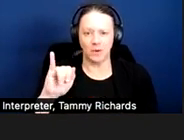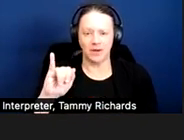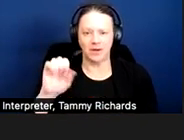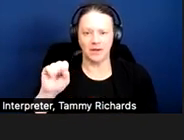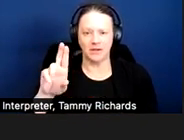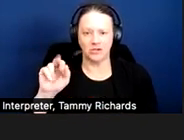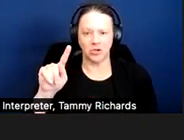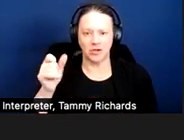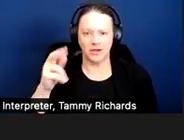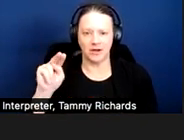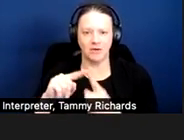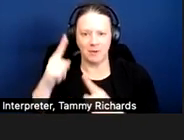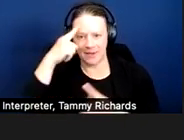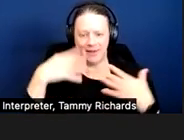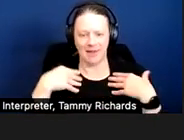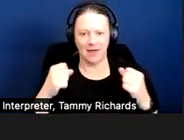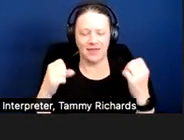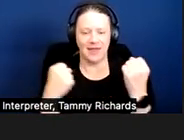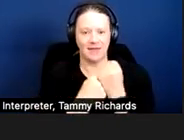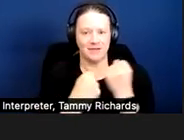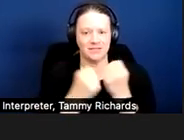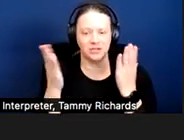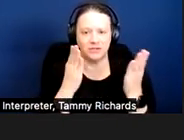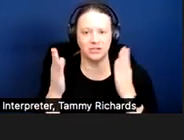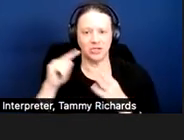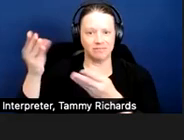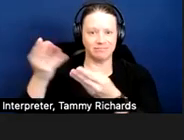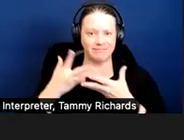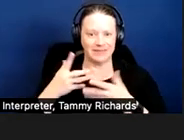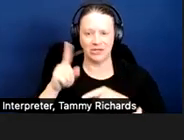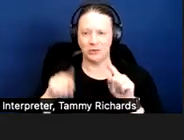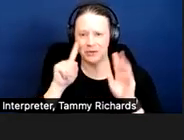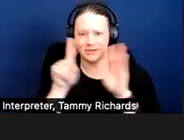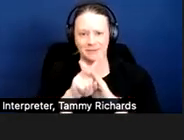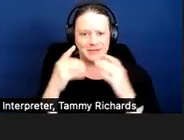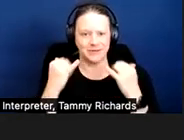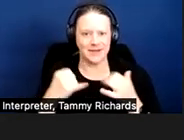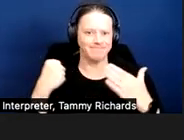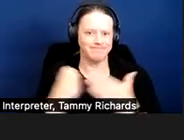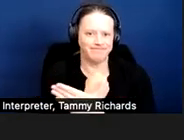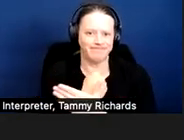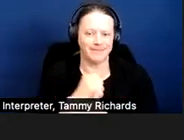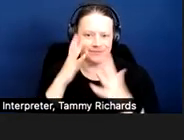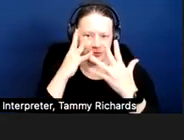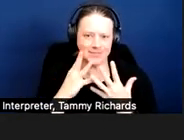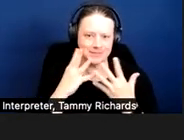Services notified me about an hour ago that she was unable to participate in today's webinar.